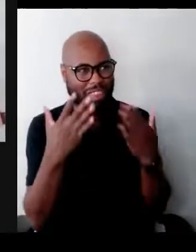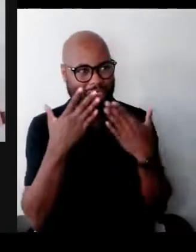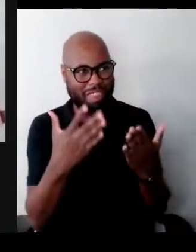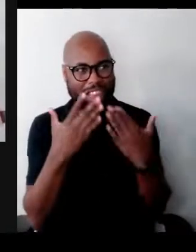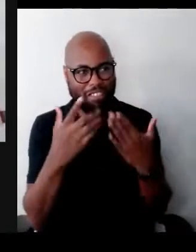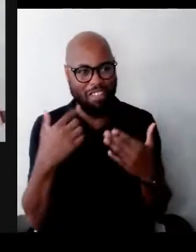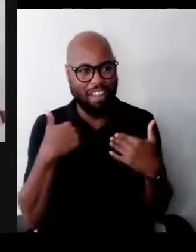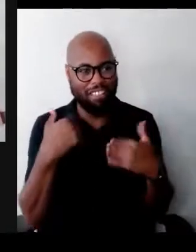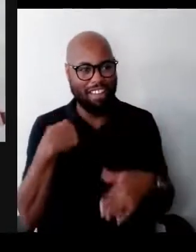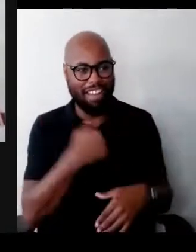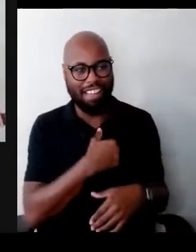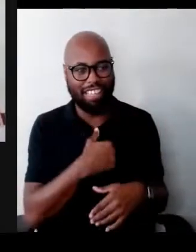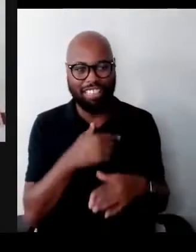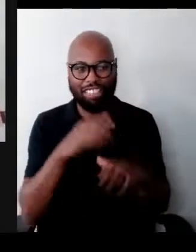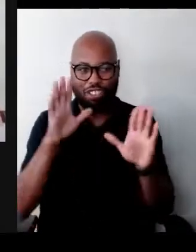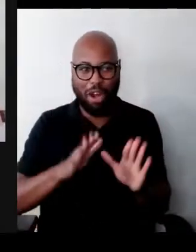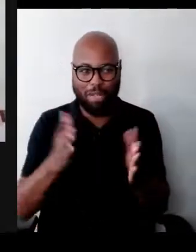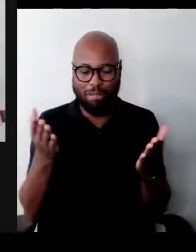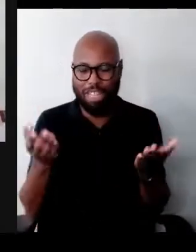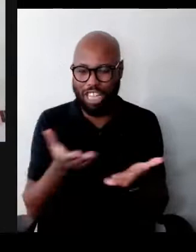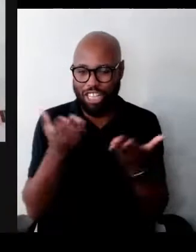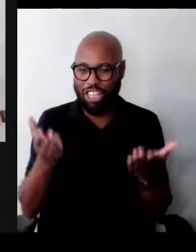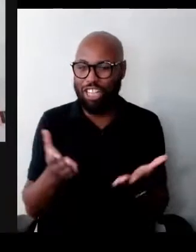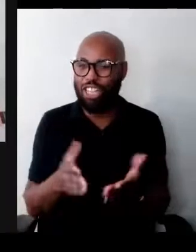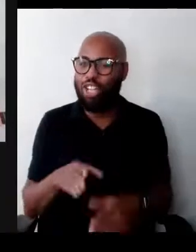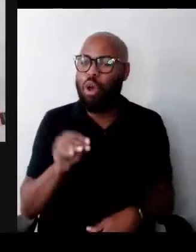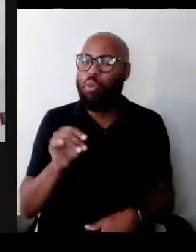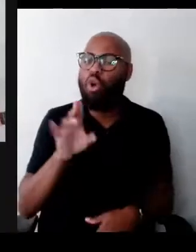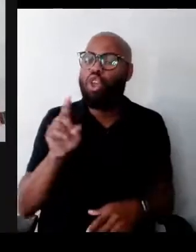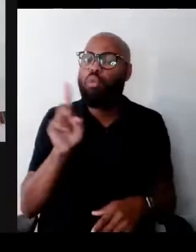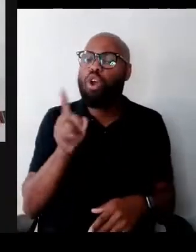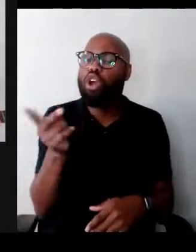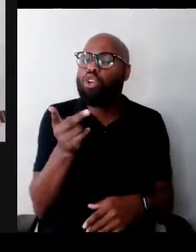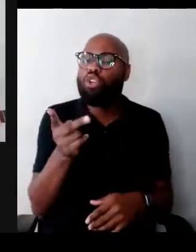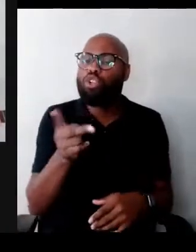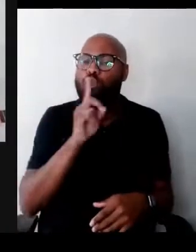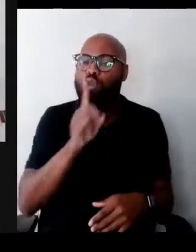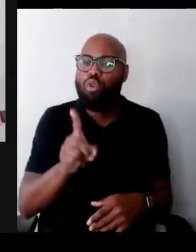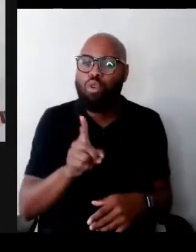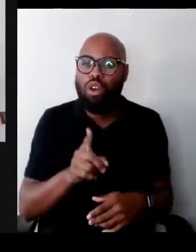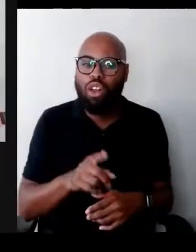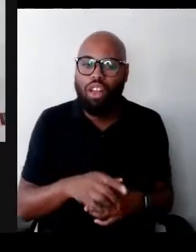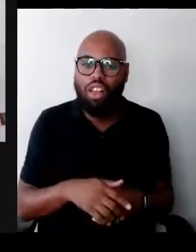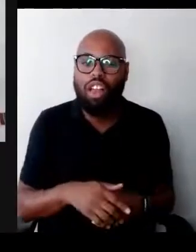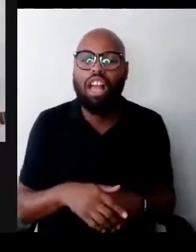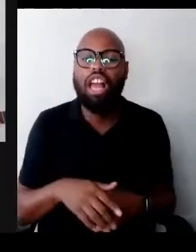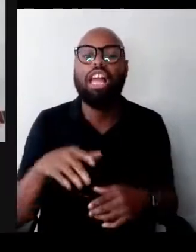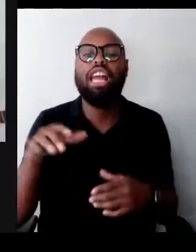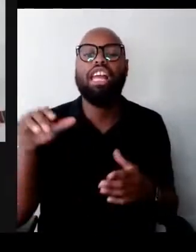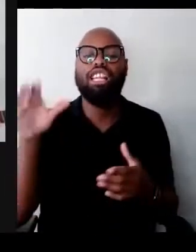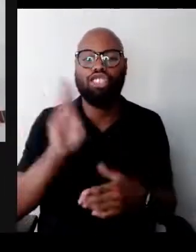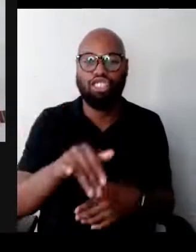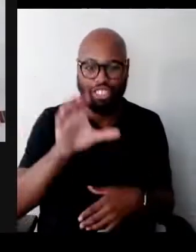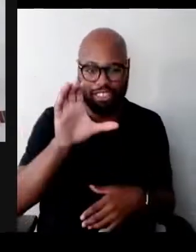Morley, where are you all right now? We're in Manhattan, we are in New York City, in our apartment. - Oh, okay.